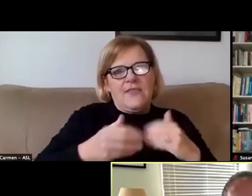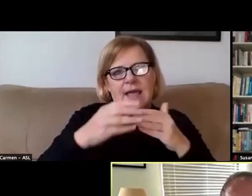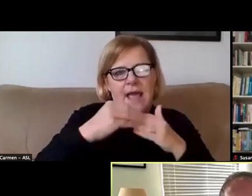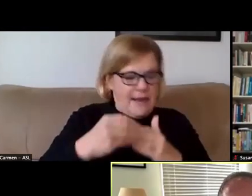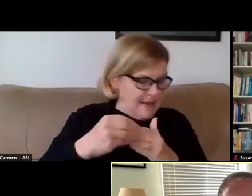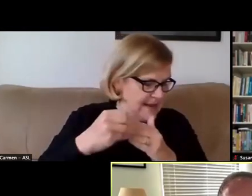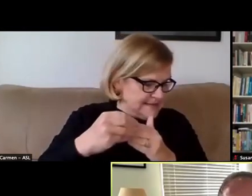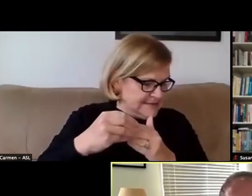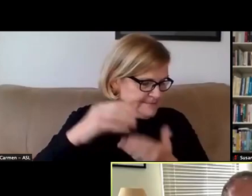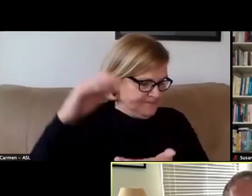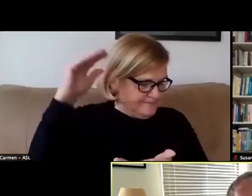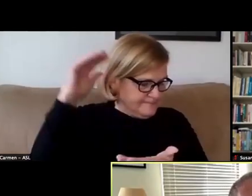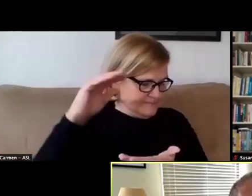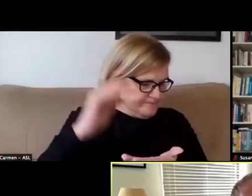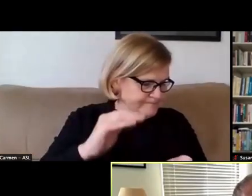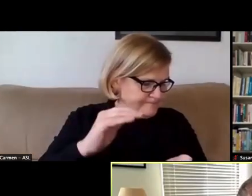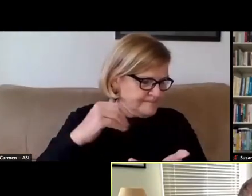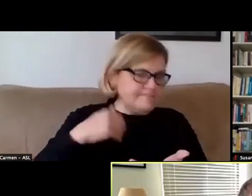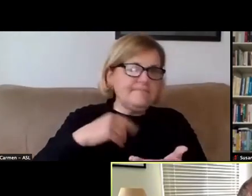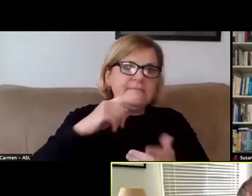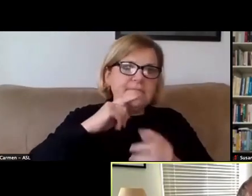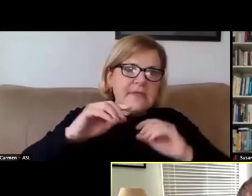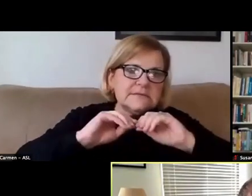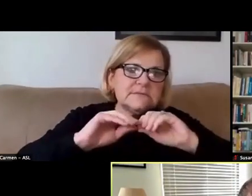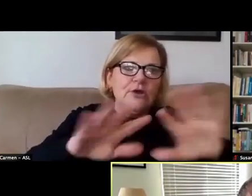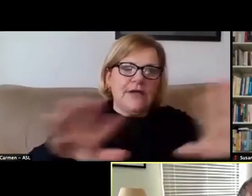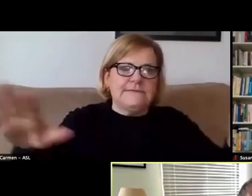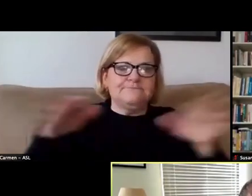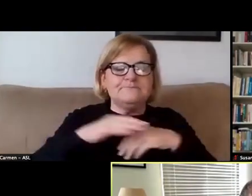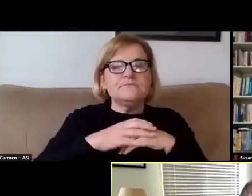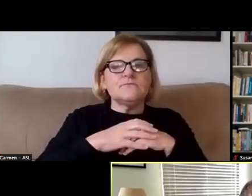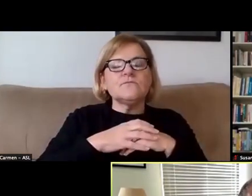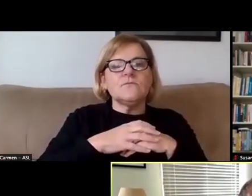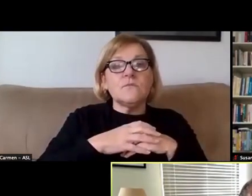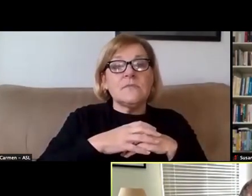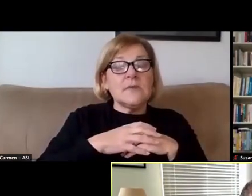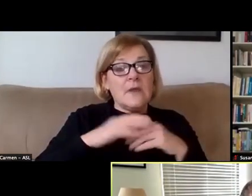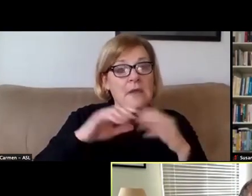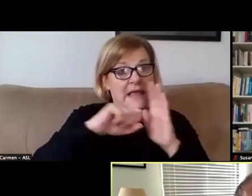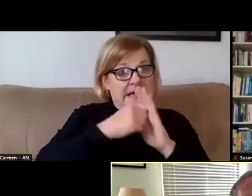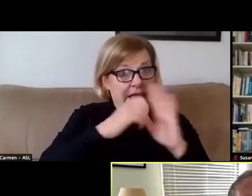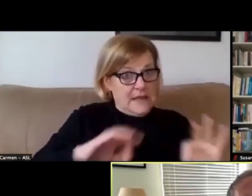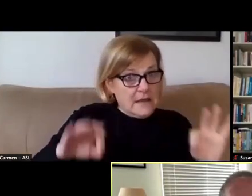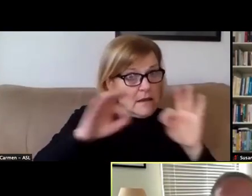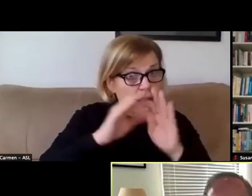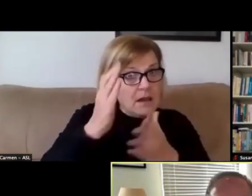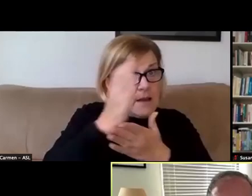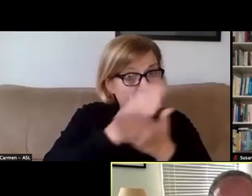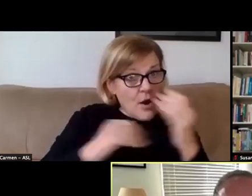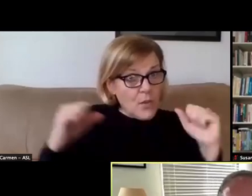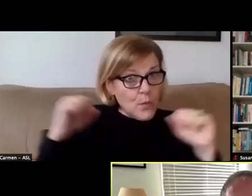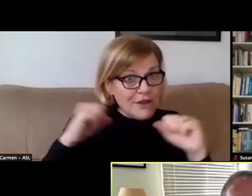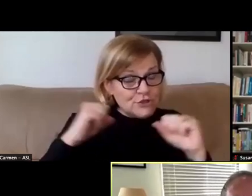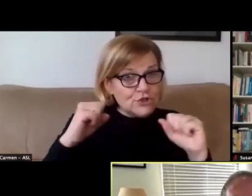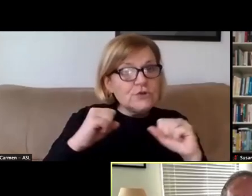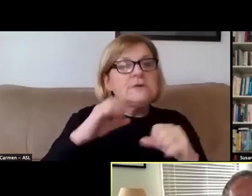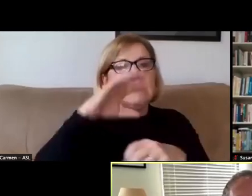on quarantine and isolation housing and contact tracing. The key elements of our plan for the winter include the following.